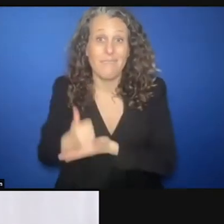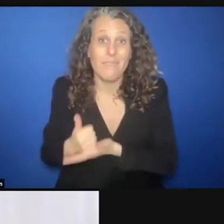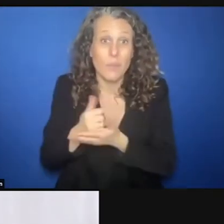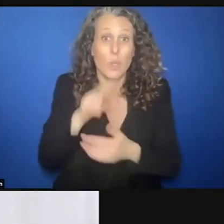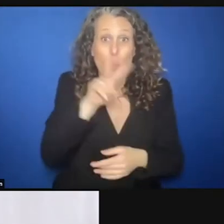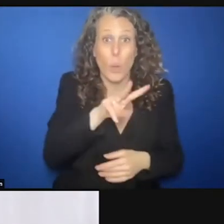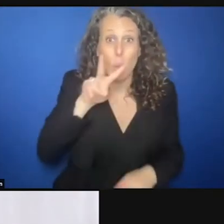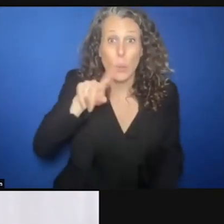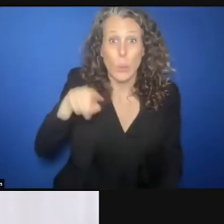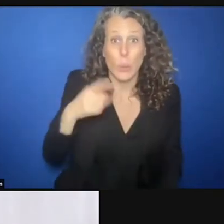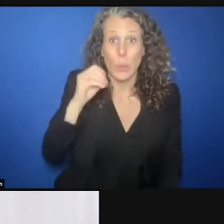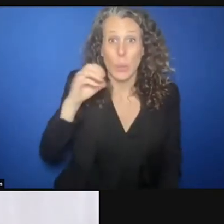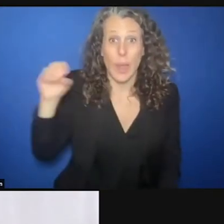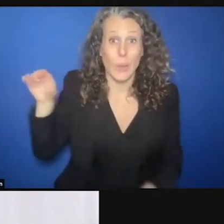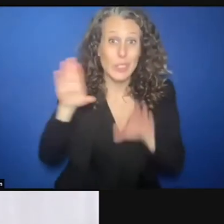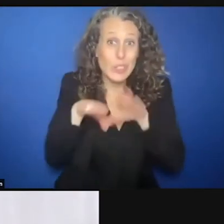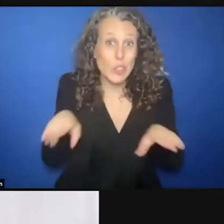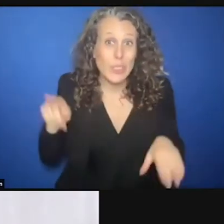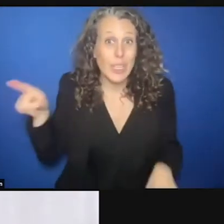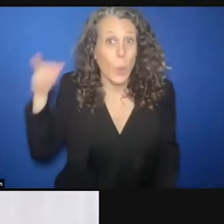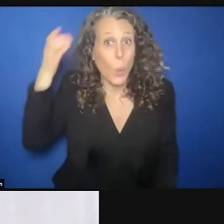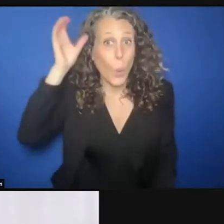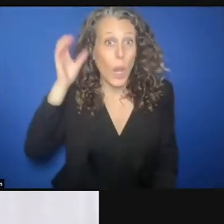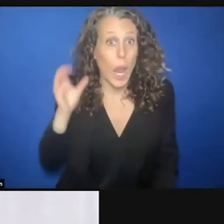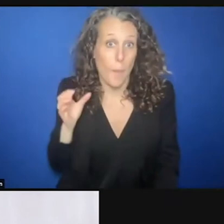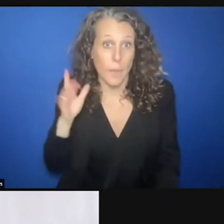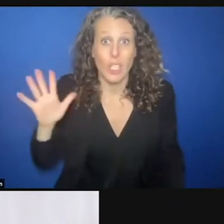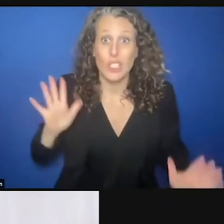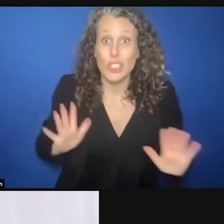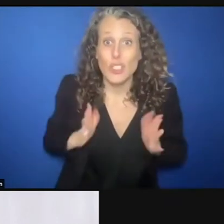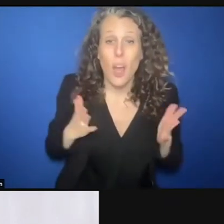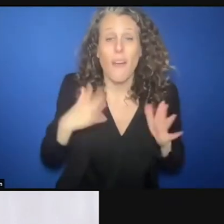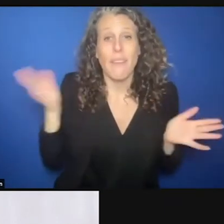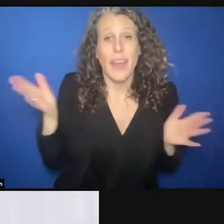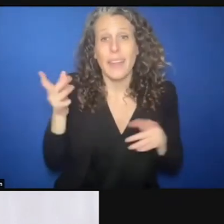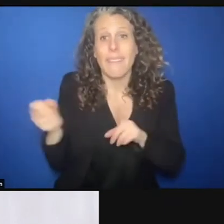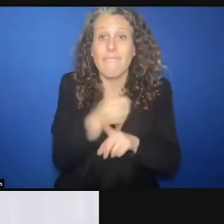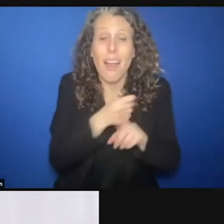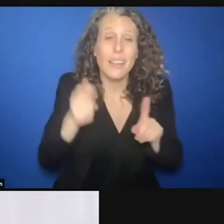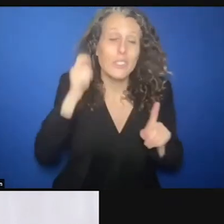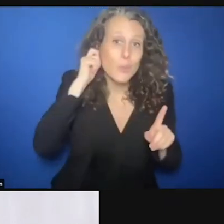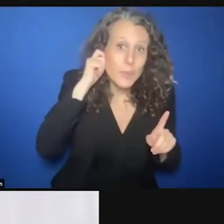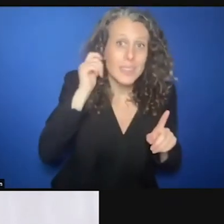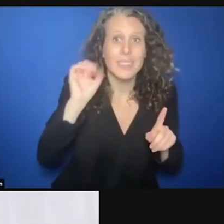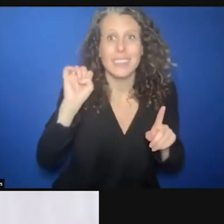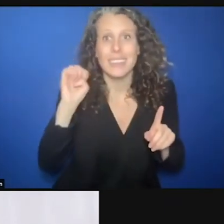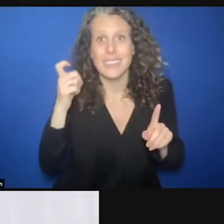in Colombia that have survived gender based and sexual violence. Maye, Colombia has recorded more